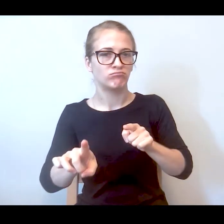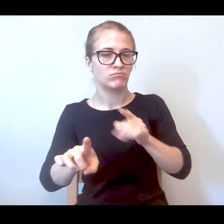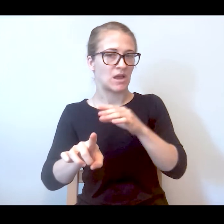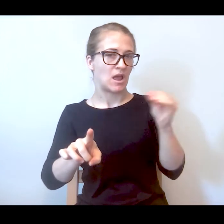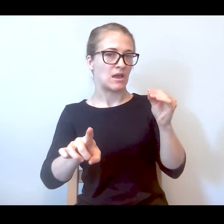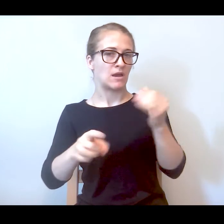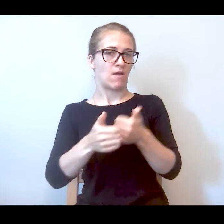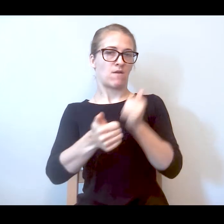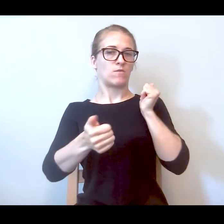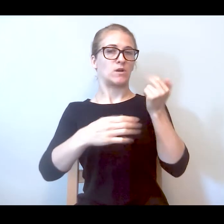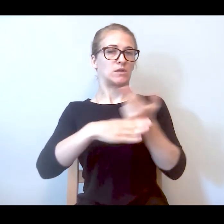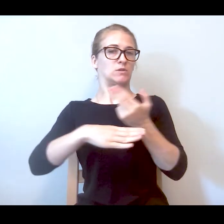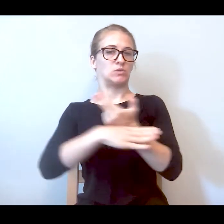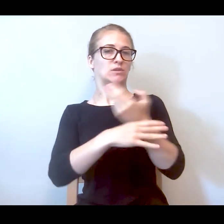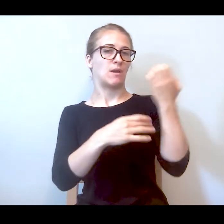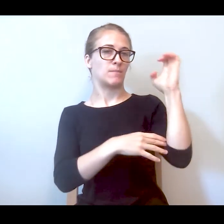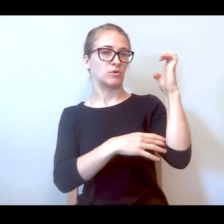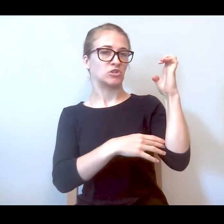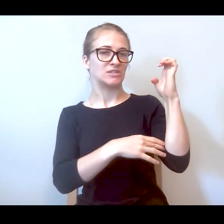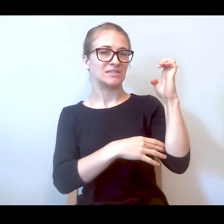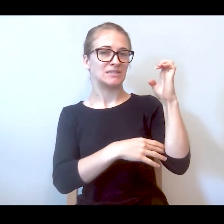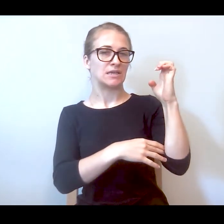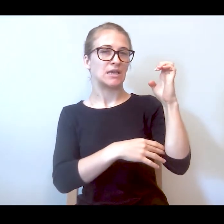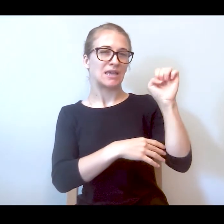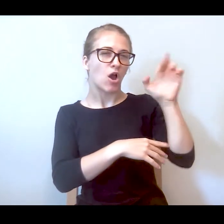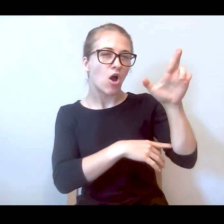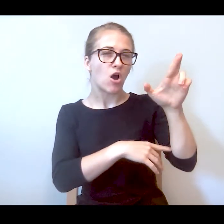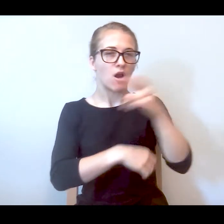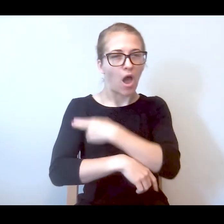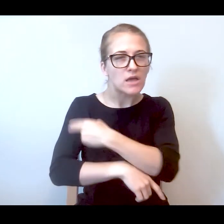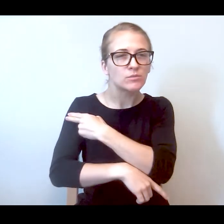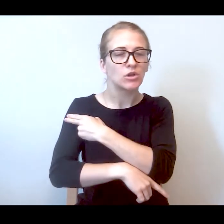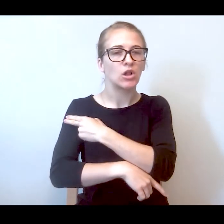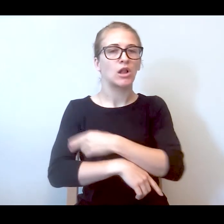of emergency departments and inpatient psychiatric